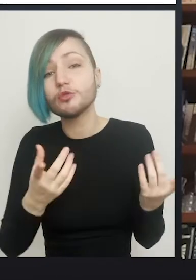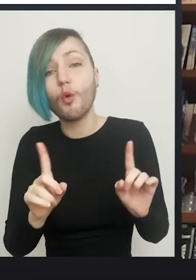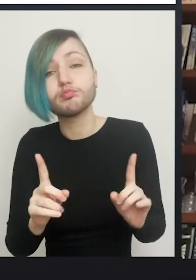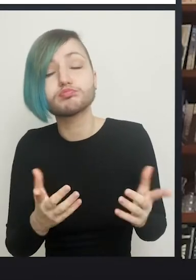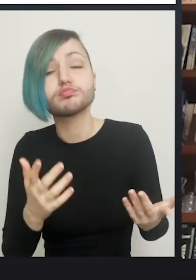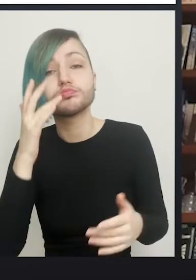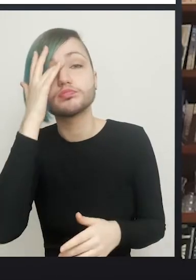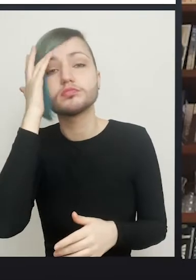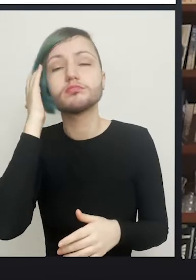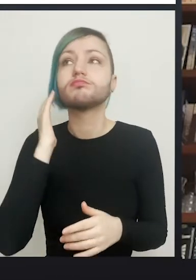No I don't think so, I